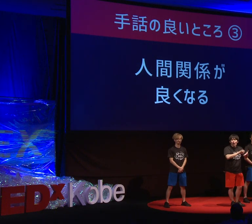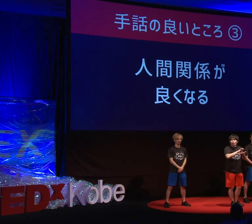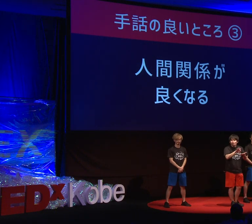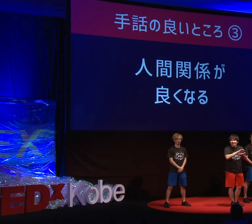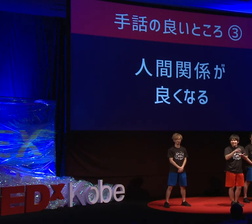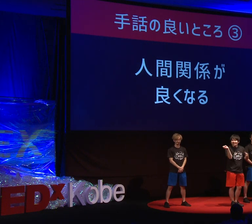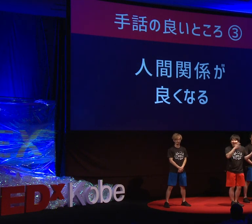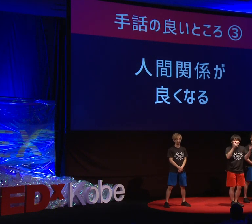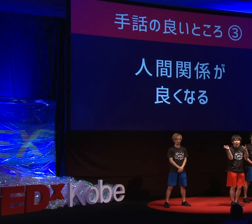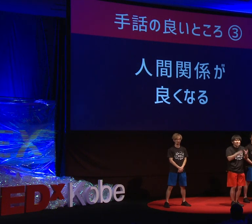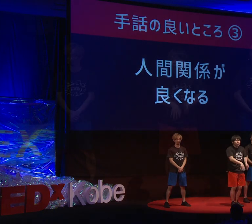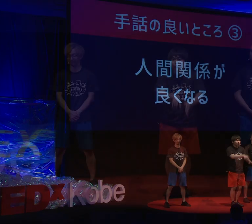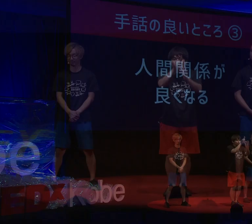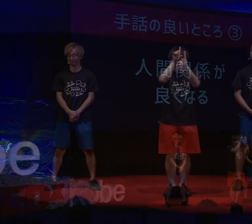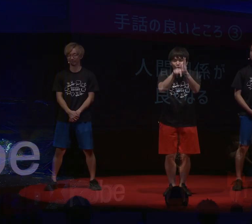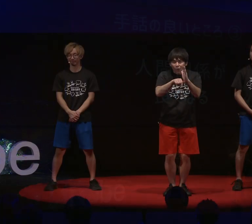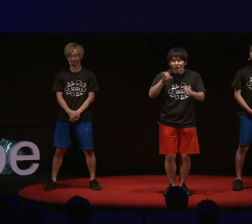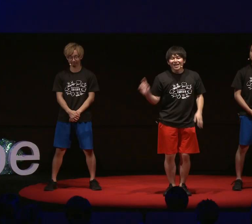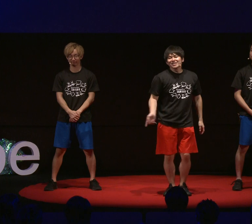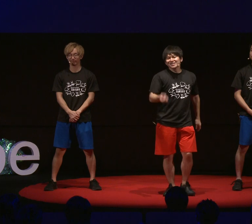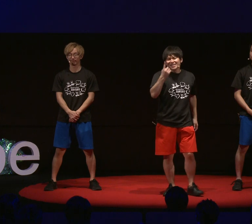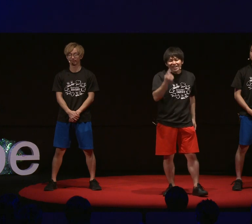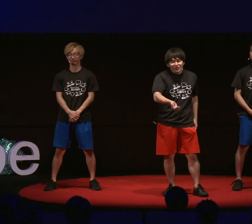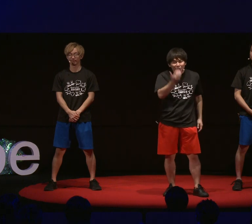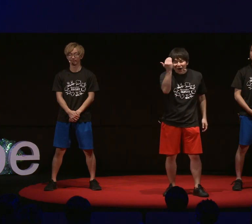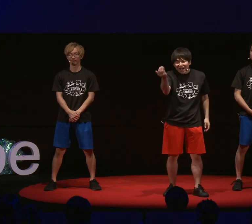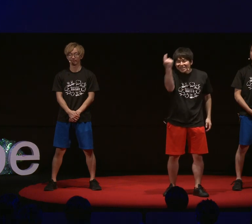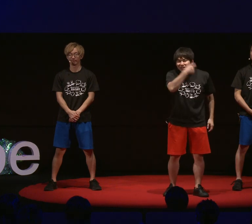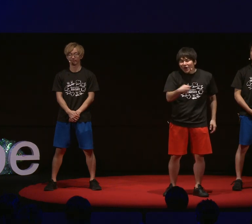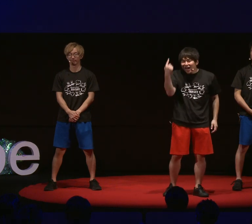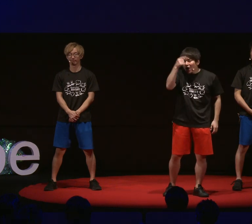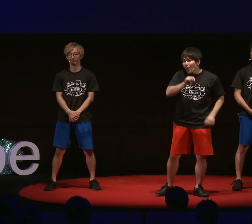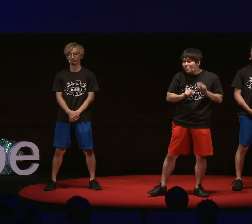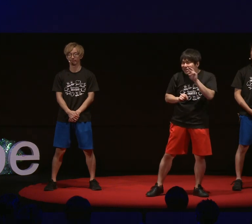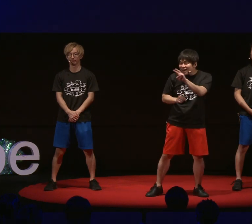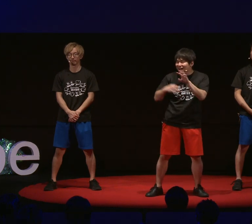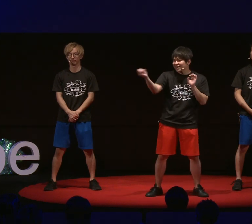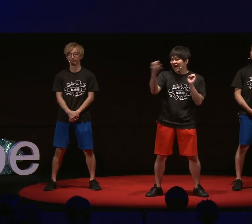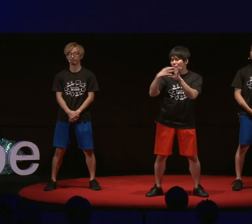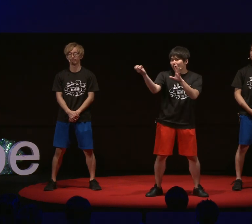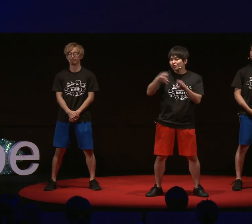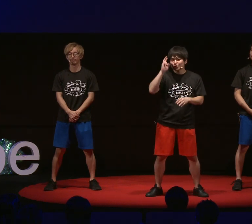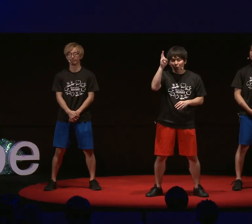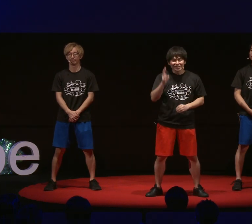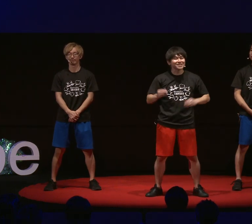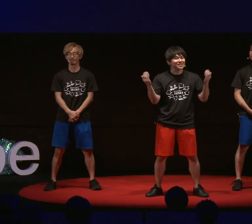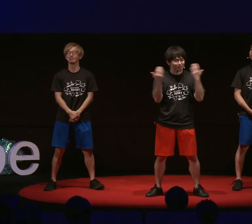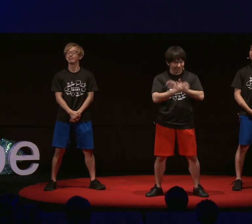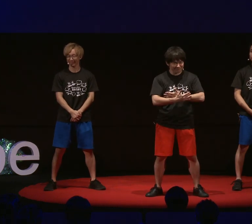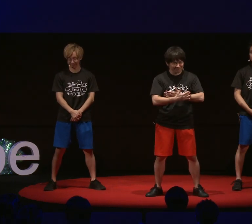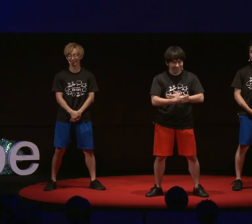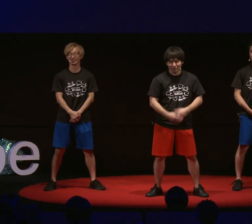So when having a conversation using sign language, you naturally look at people's faces throughout the conversation.